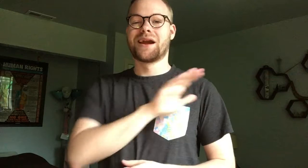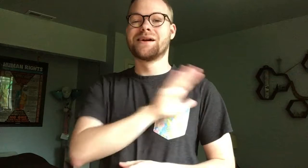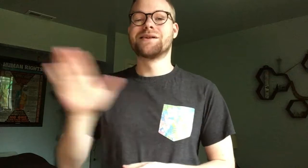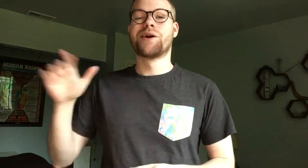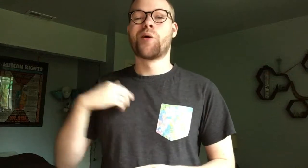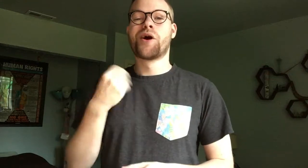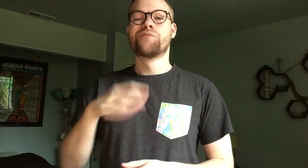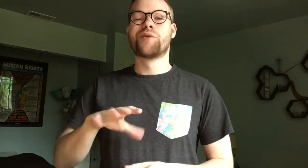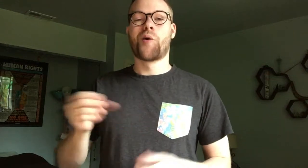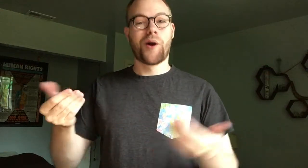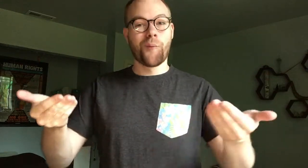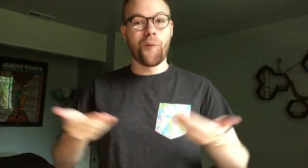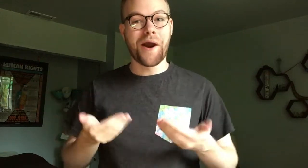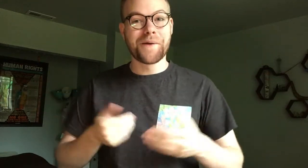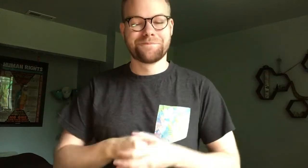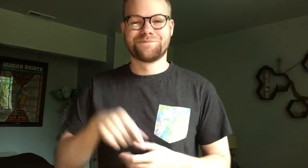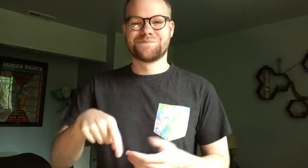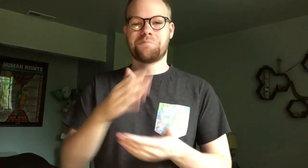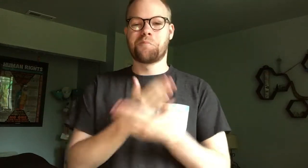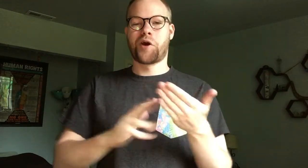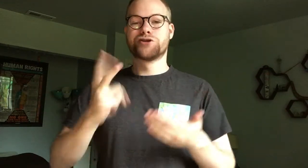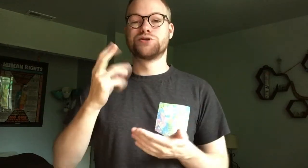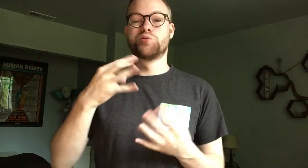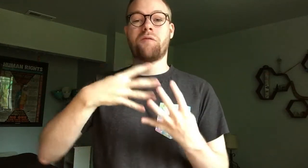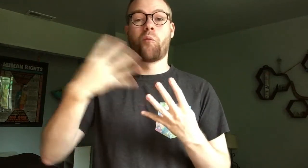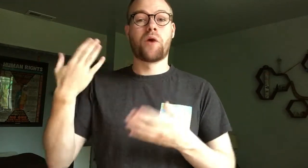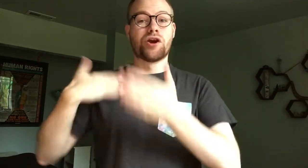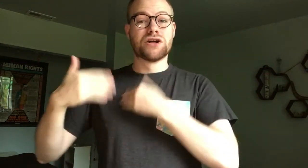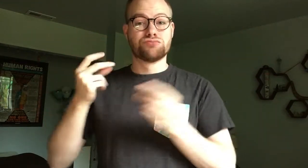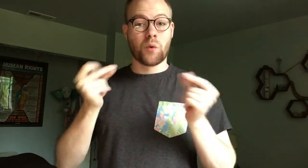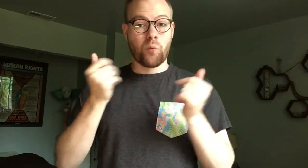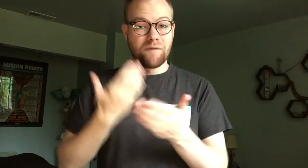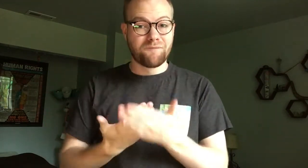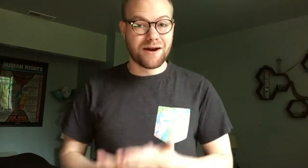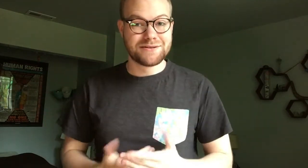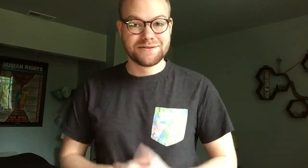Hello I’m Rogan and welcome! This is part two of Queer History quick facts.